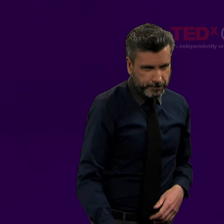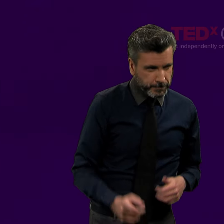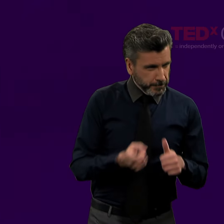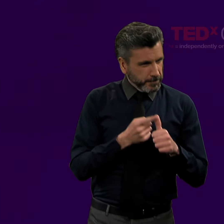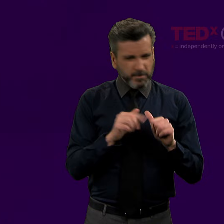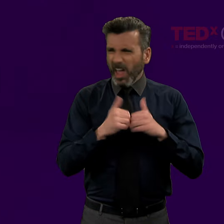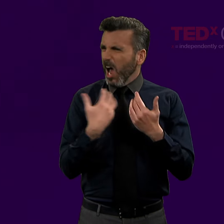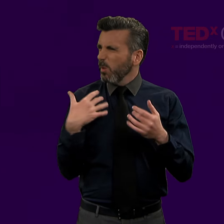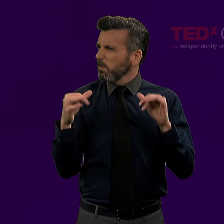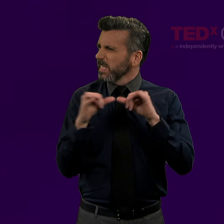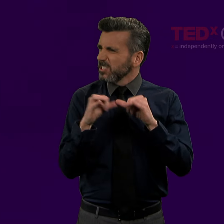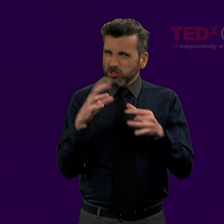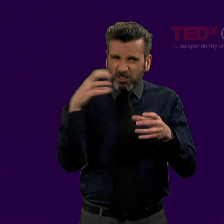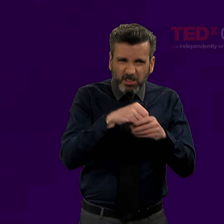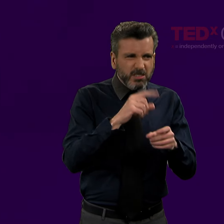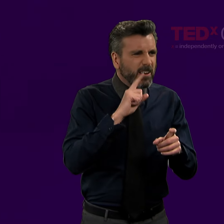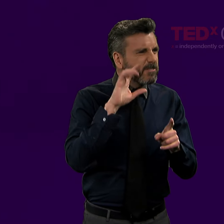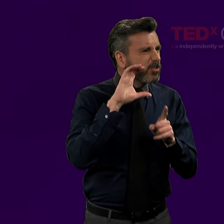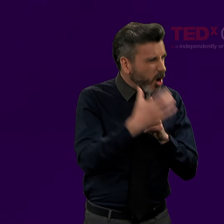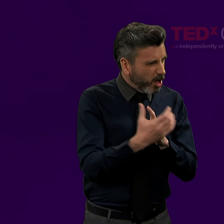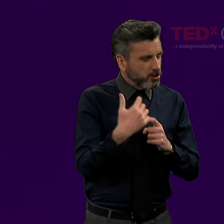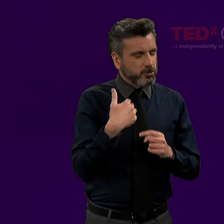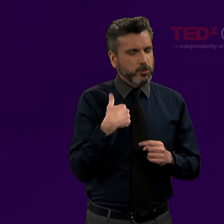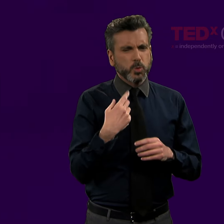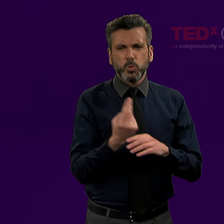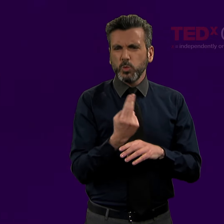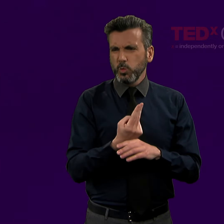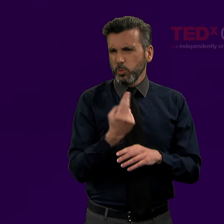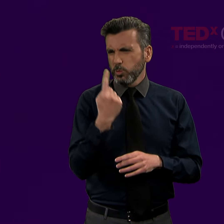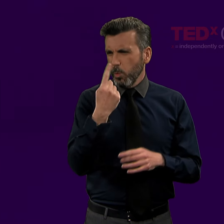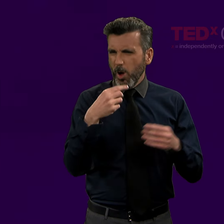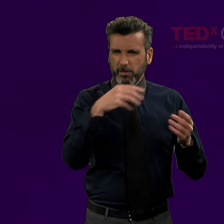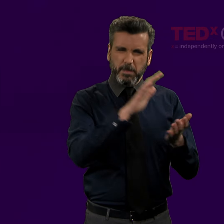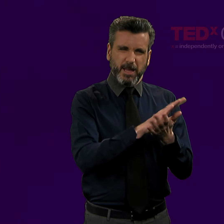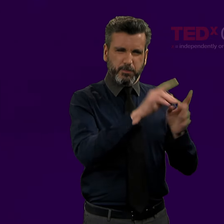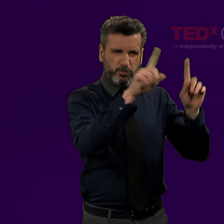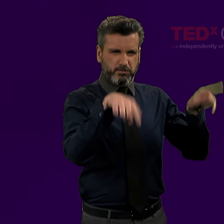So again, let's think about how we can measure notions like Deaf culture.